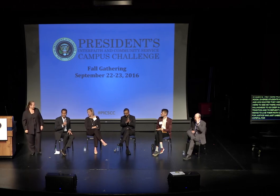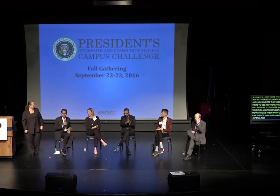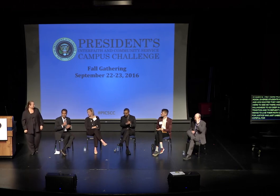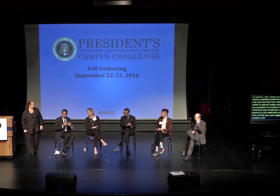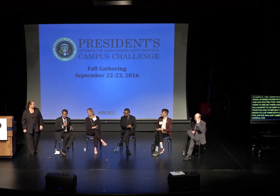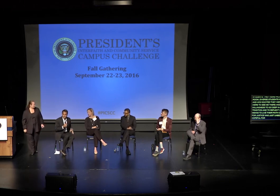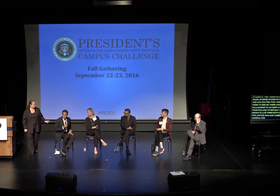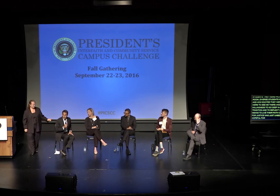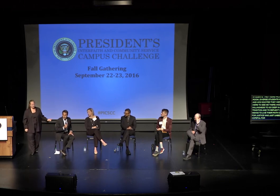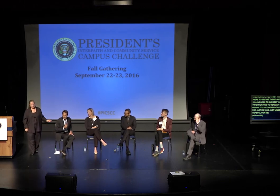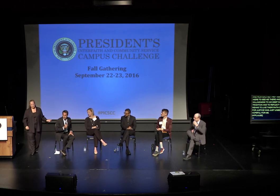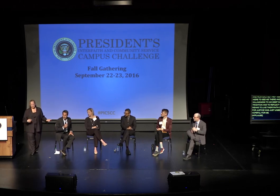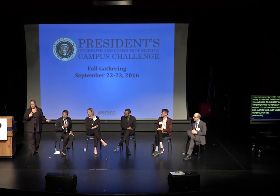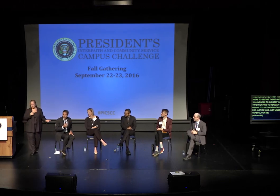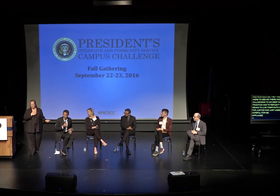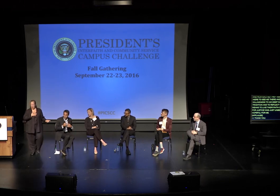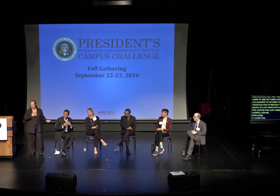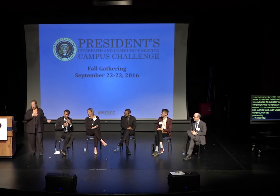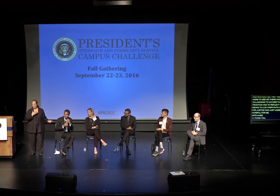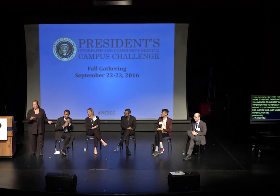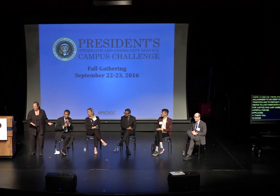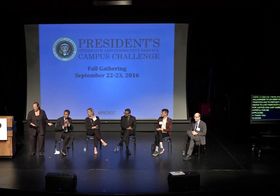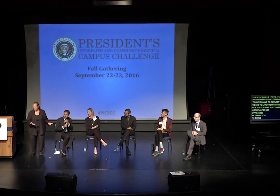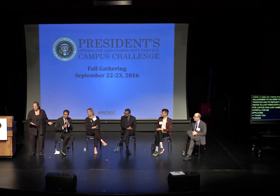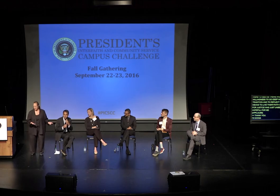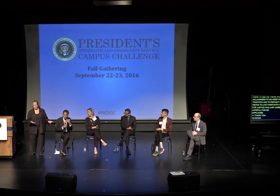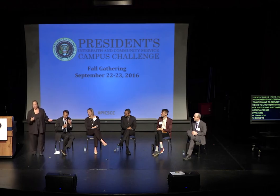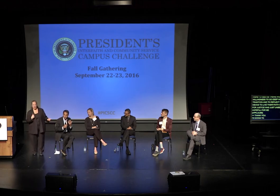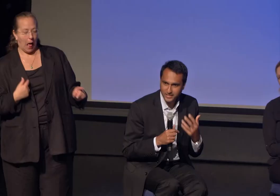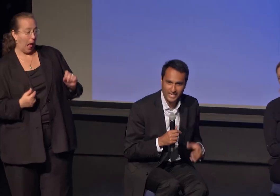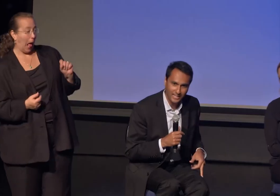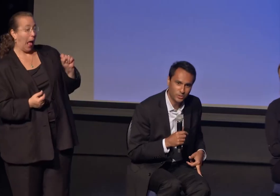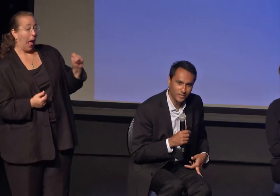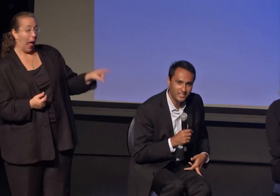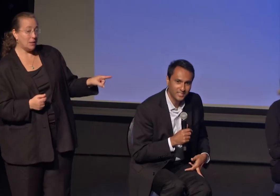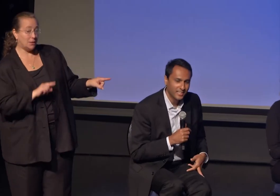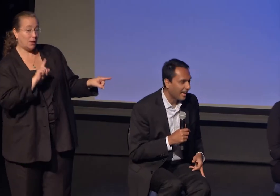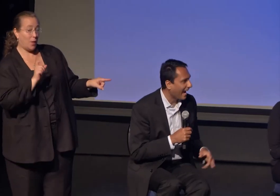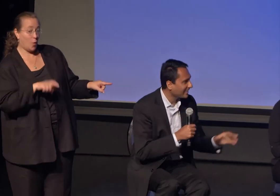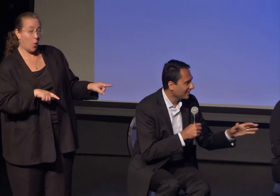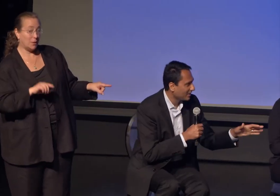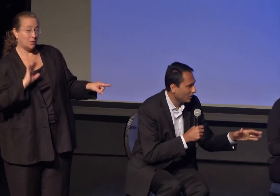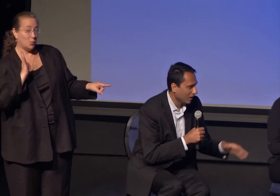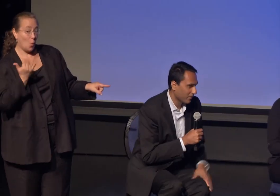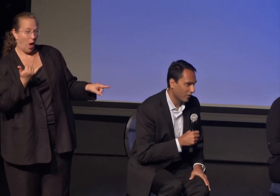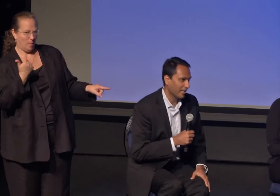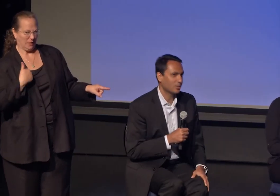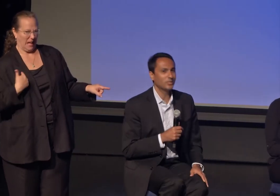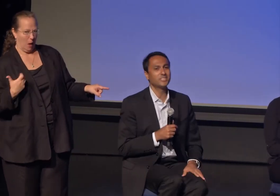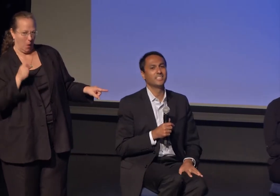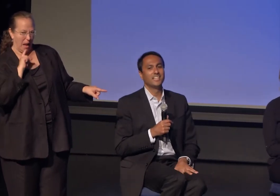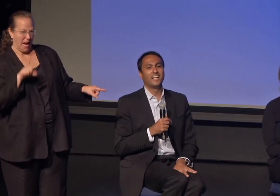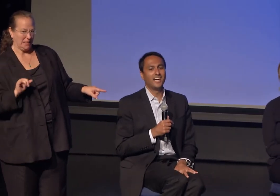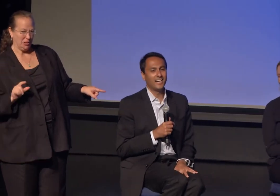Thank you. I'm going to confess that I'm, the moderator asked that question in part because he wanted to answer it and to listen to your answers.